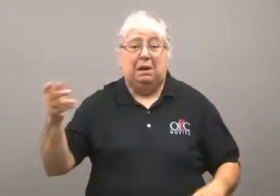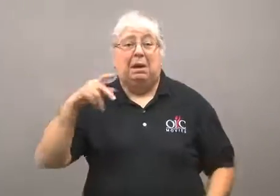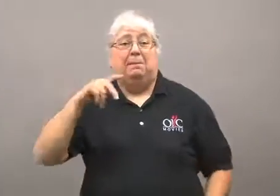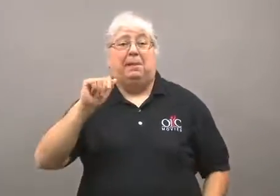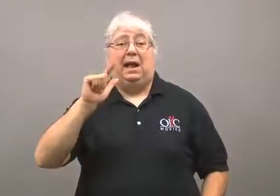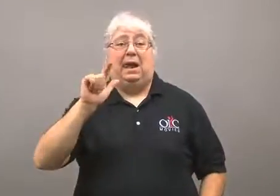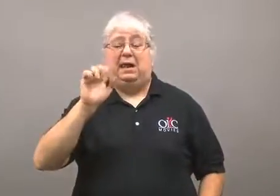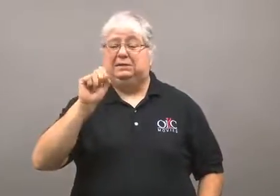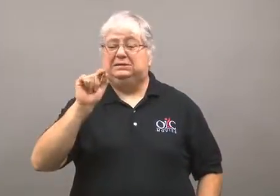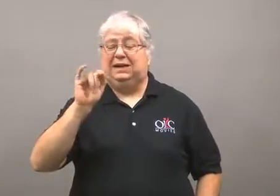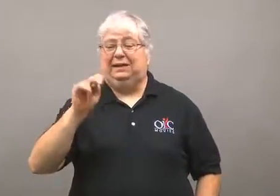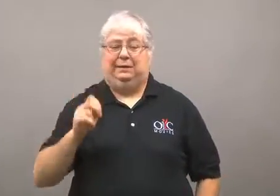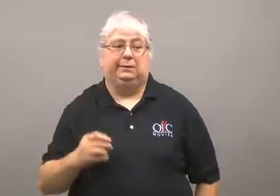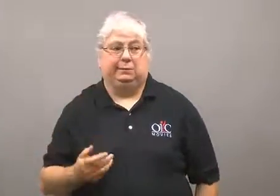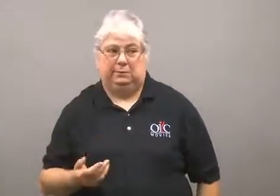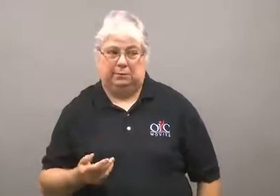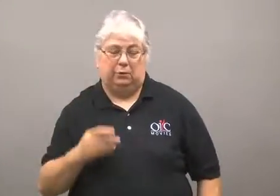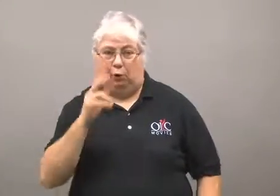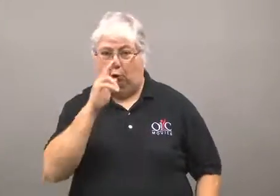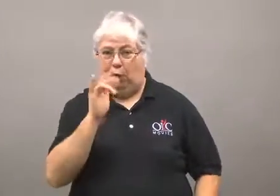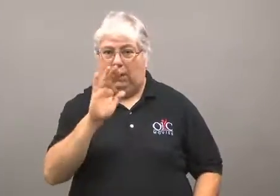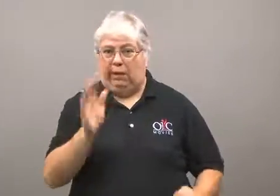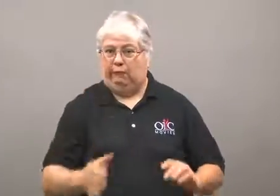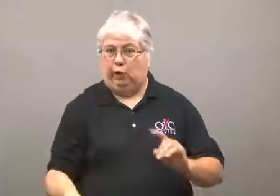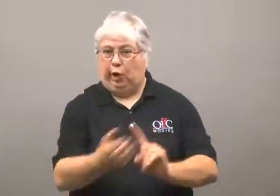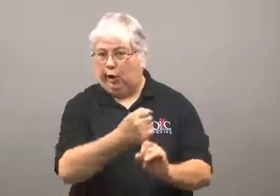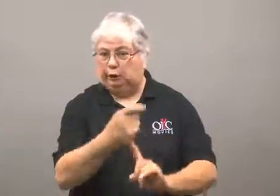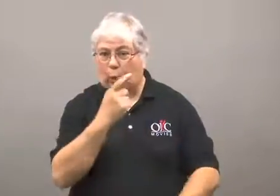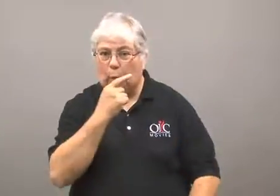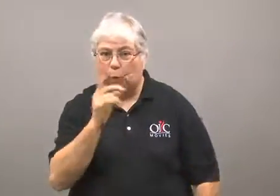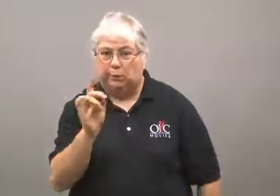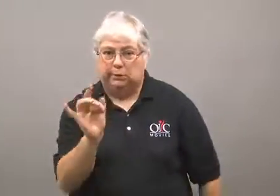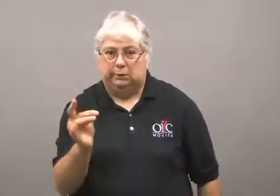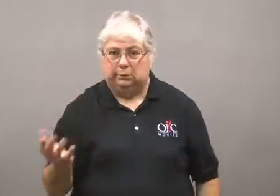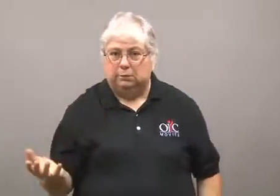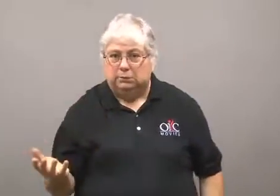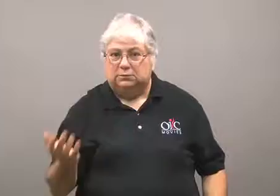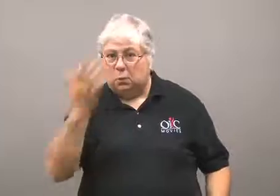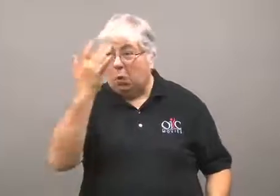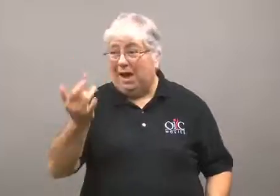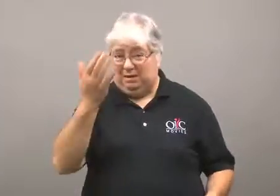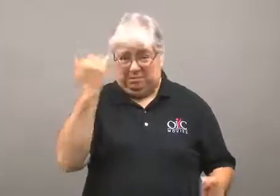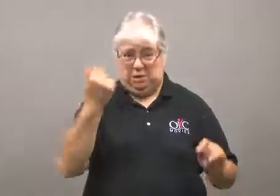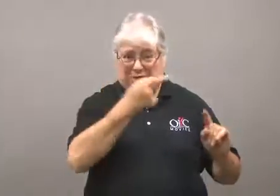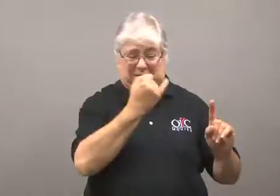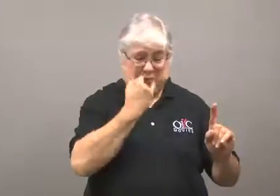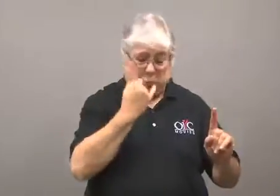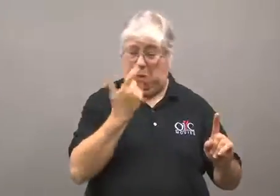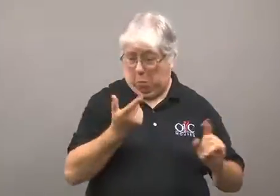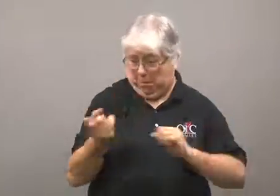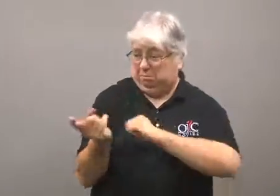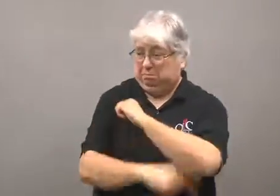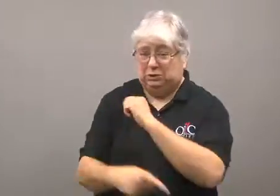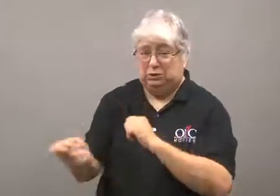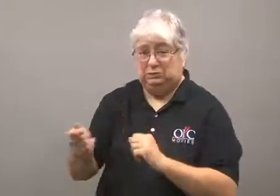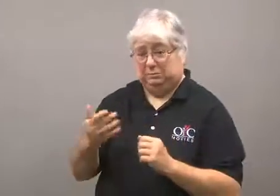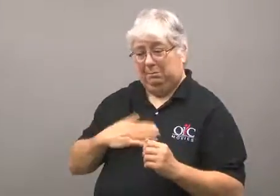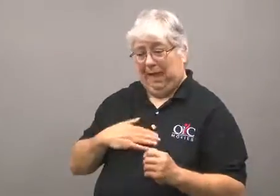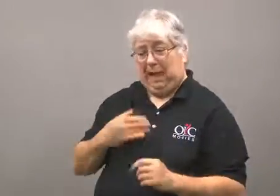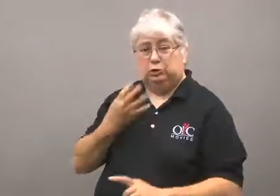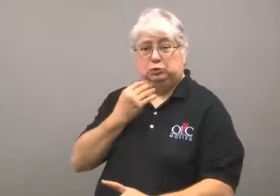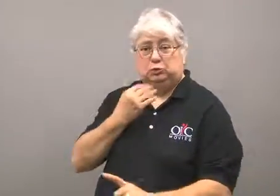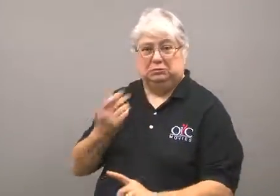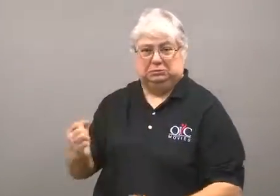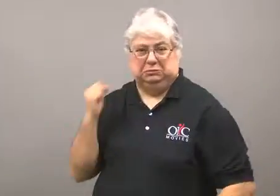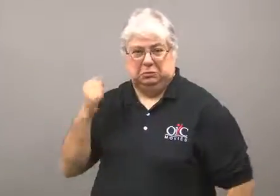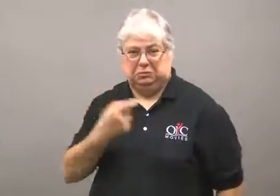Palestinians didn't believe the perpetrators would ever be caught.